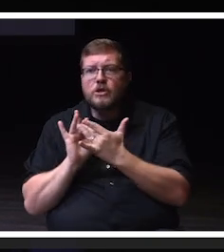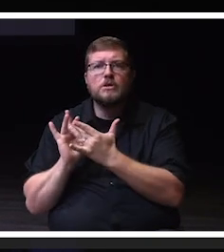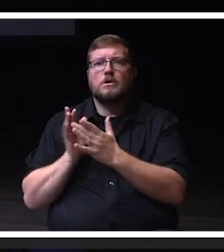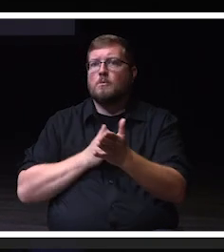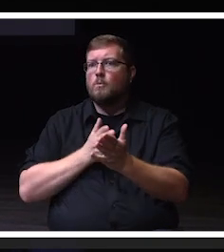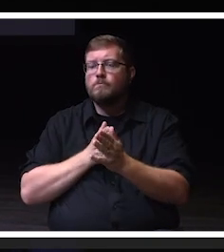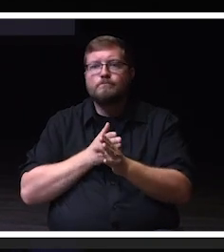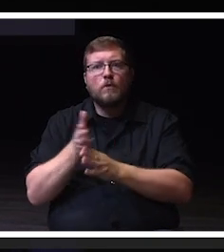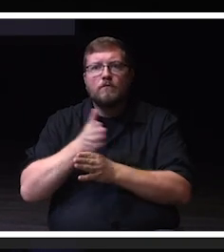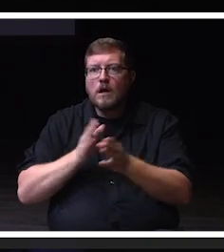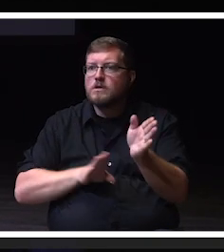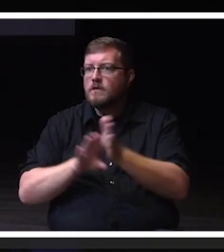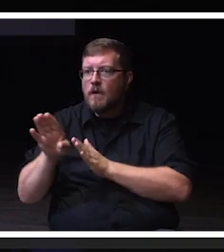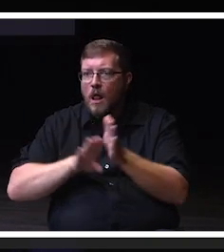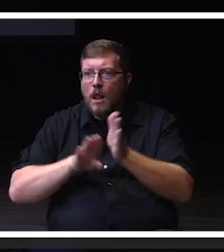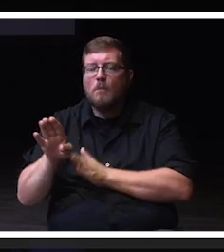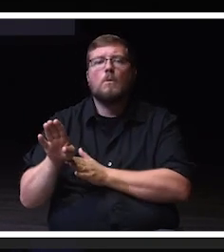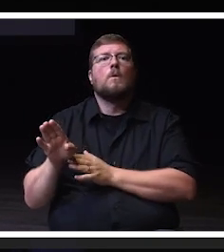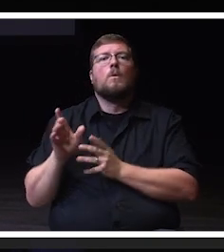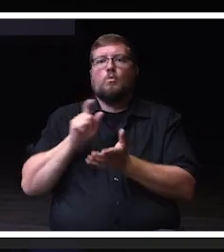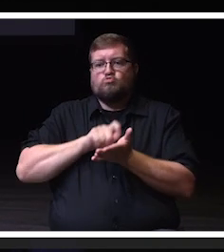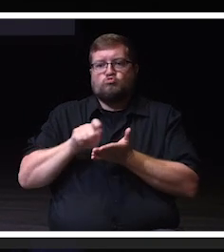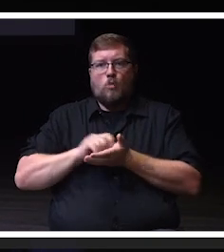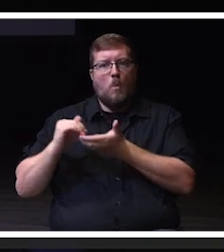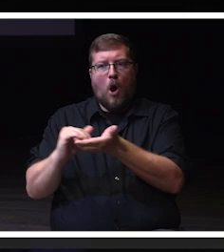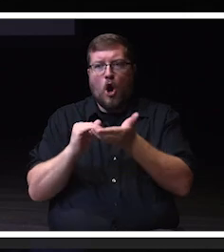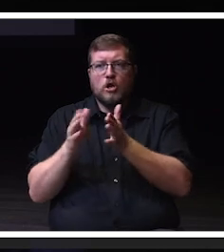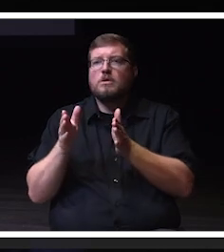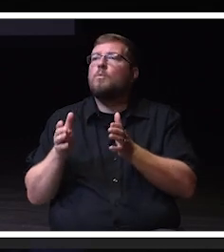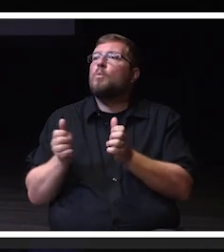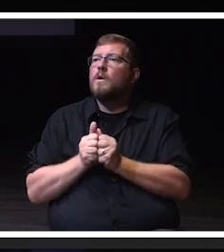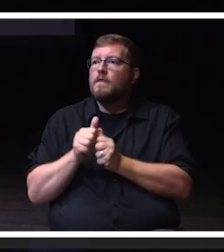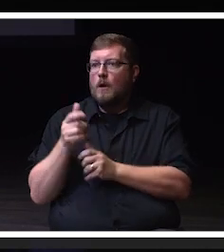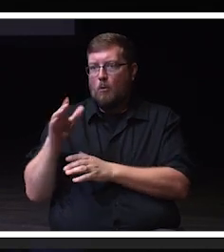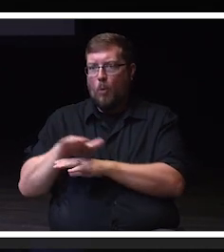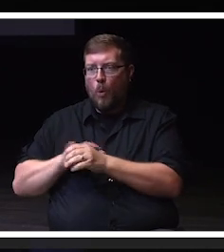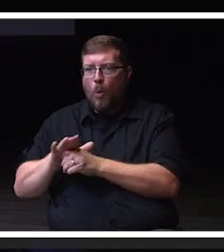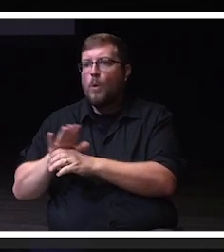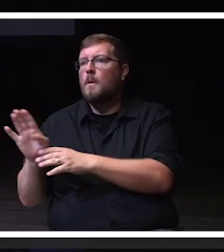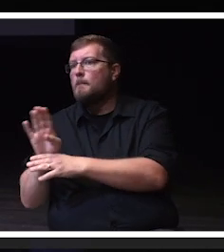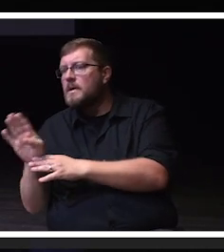grown partnerships with our local businesses, tech colleges, private colleges, other universities,